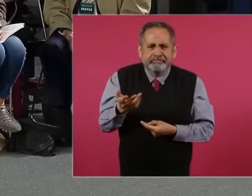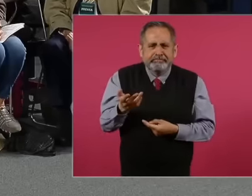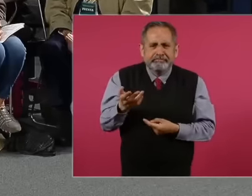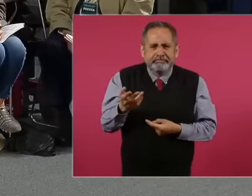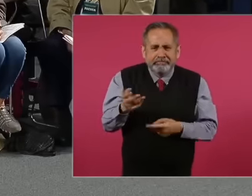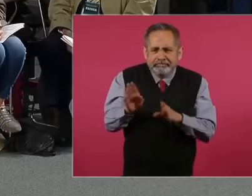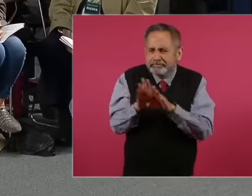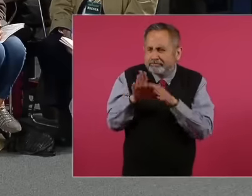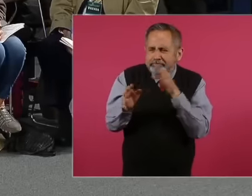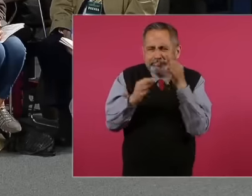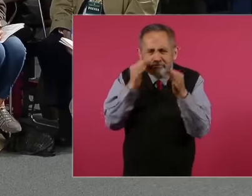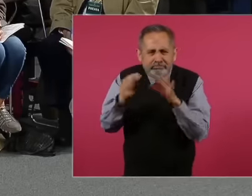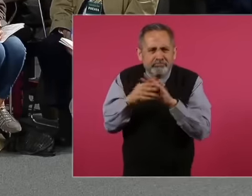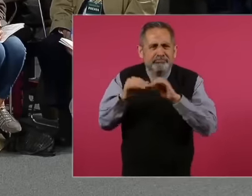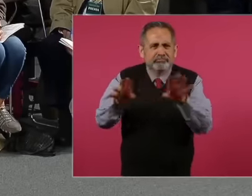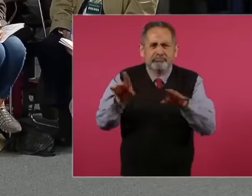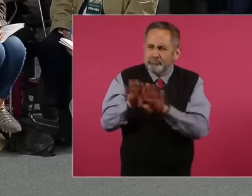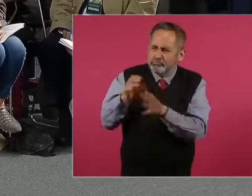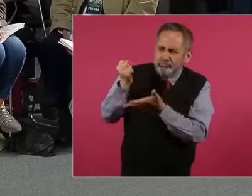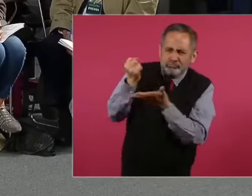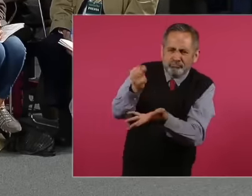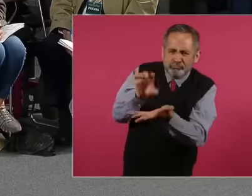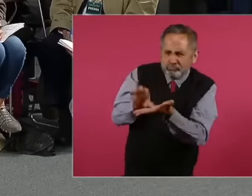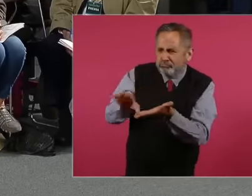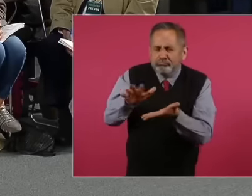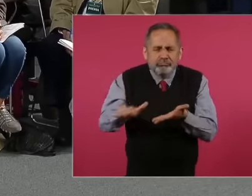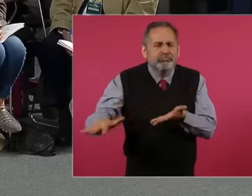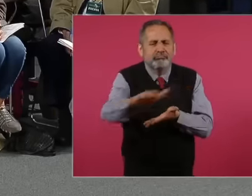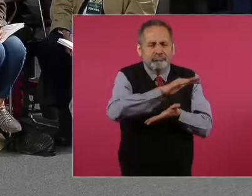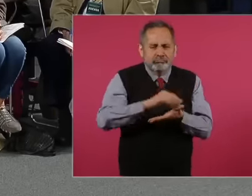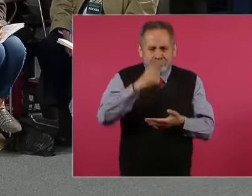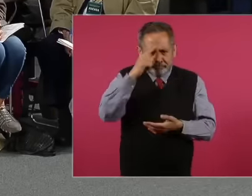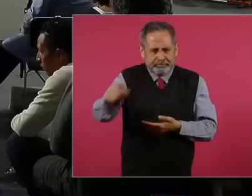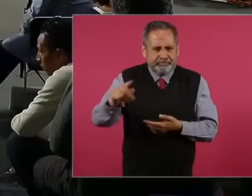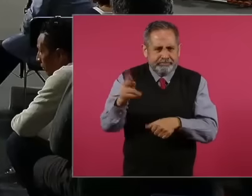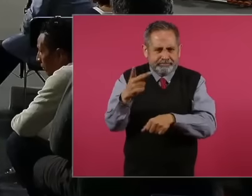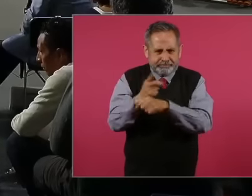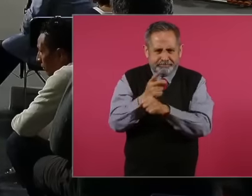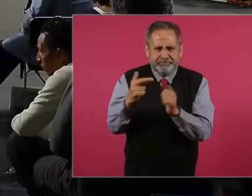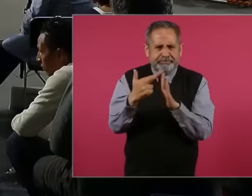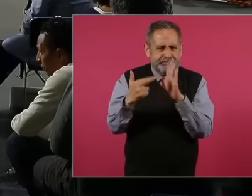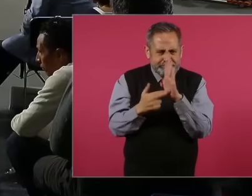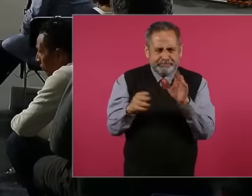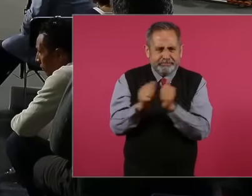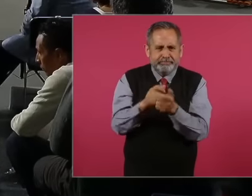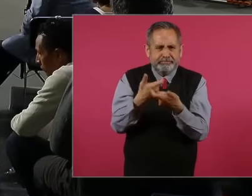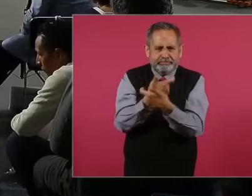way in which the public resource, for example that advertising, is regulated and distributed among all